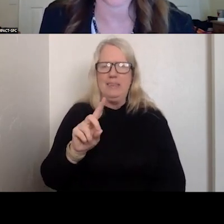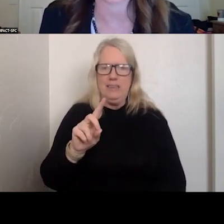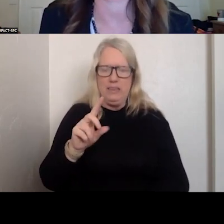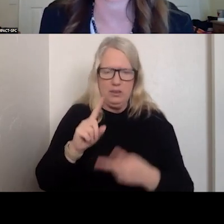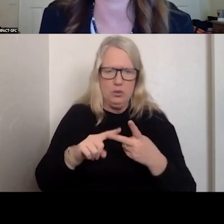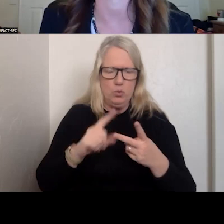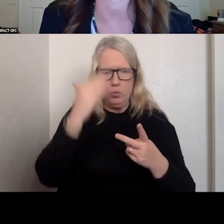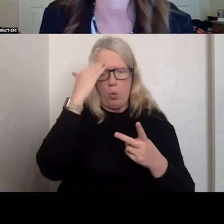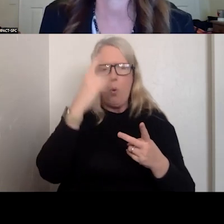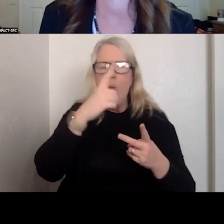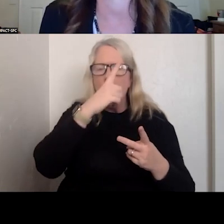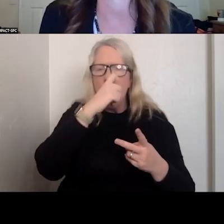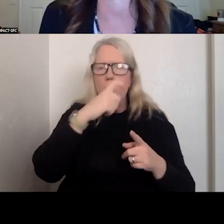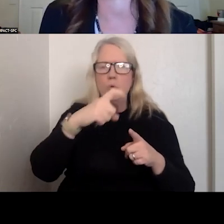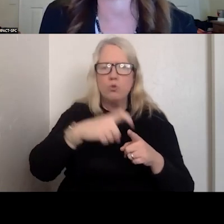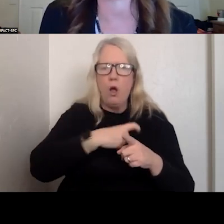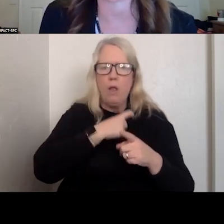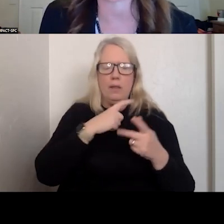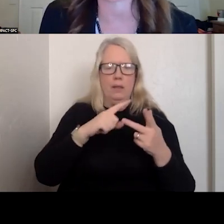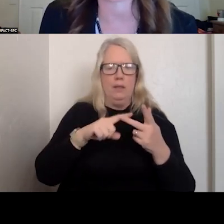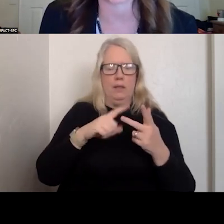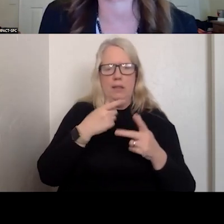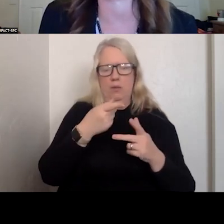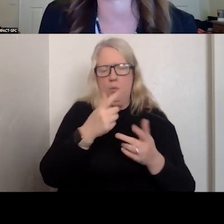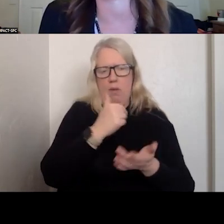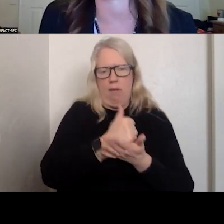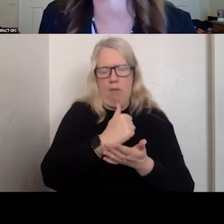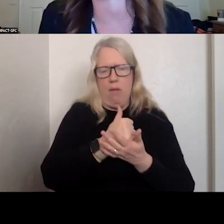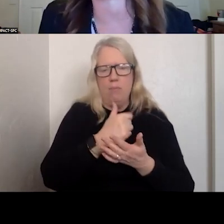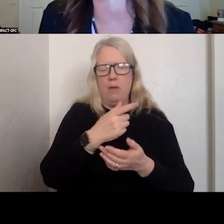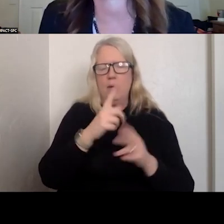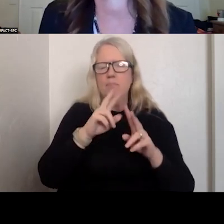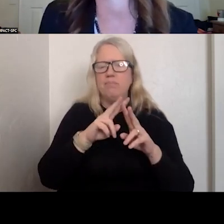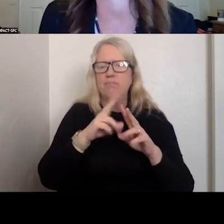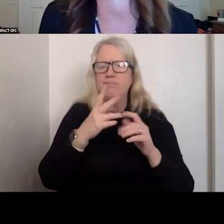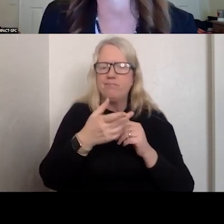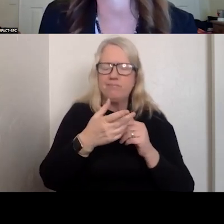KNOW WHO IS CALLING. THIS ASSISTS WHEN SOMEONE WHO IS